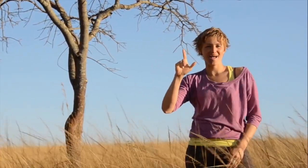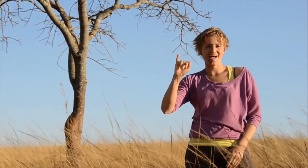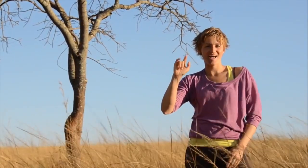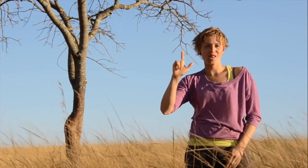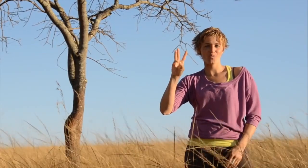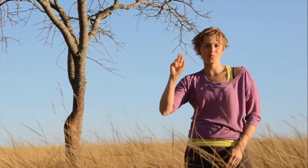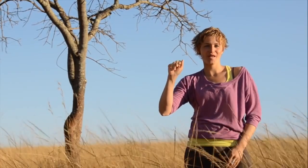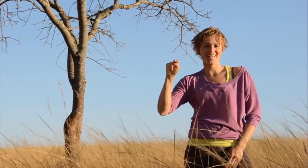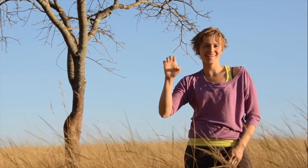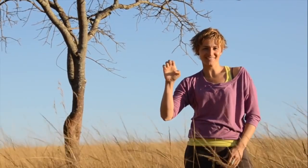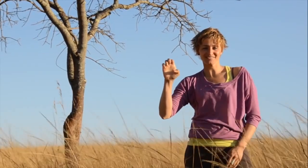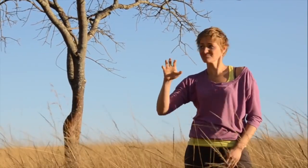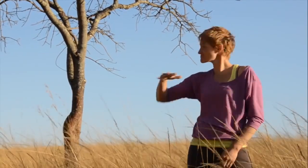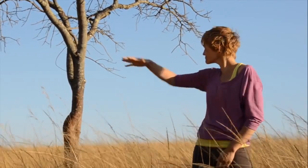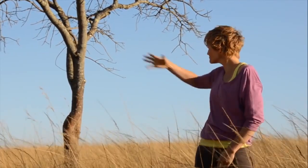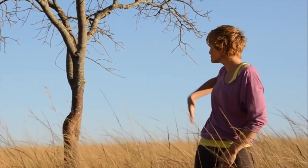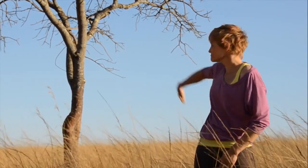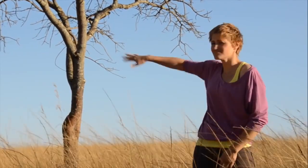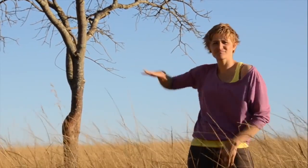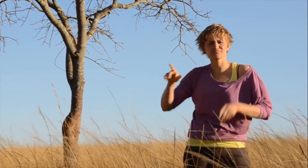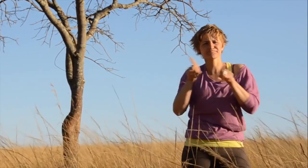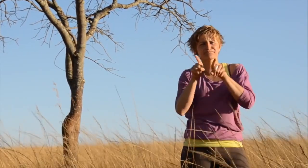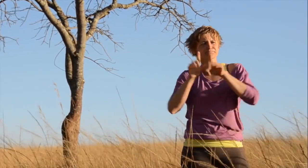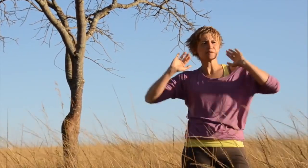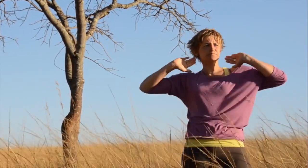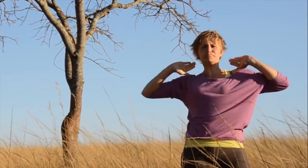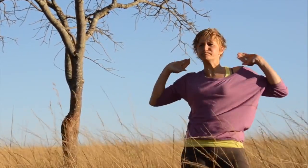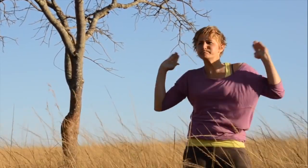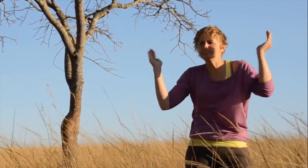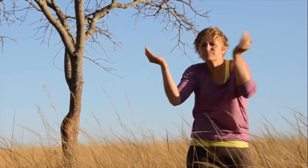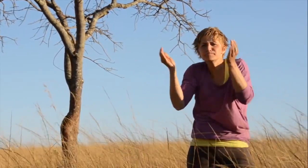to Kruger, with the same idea of preserving